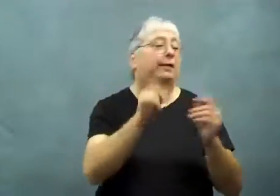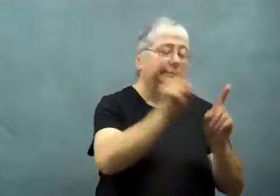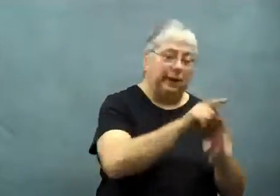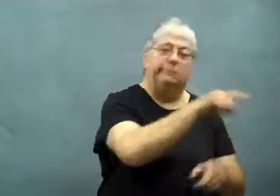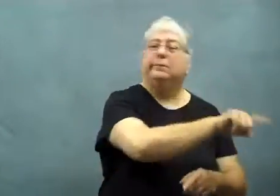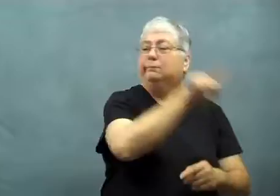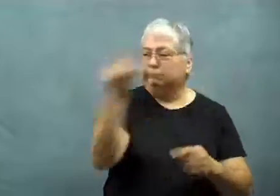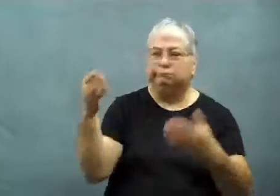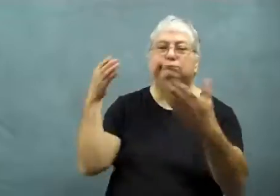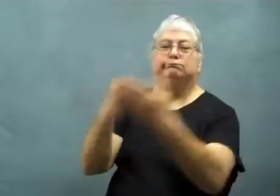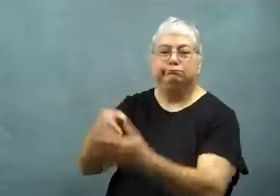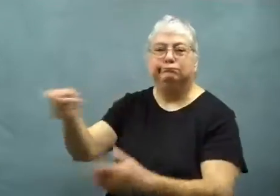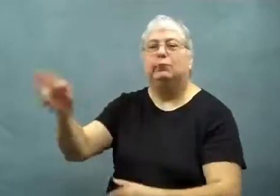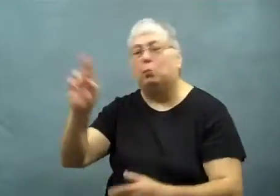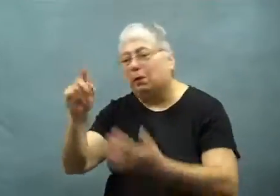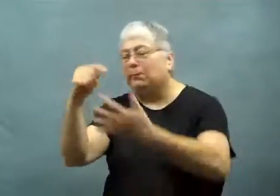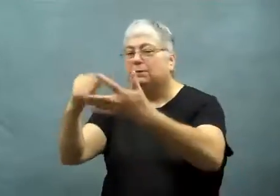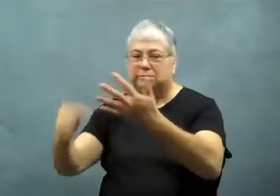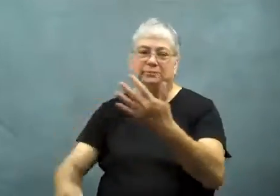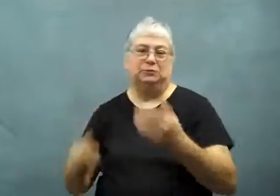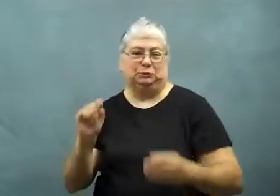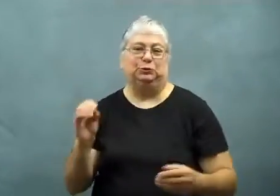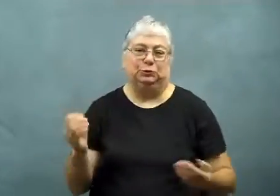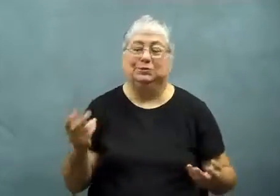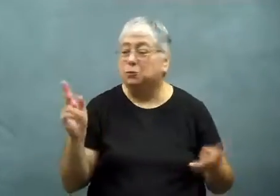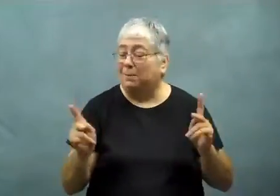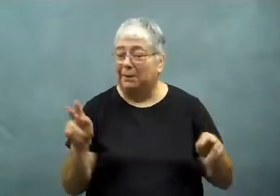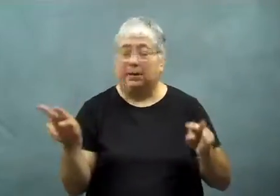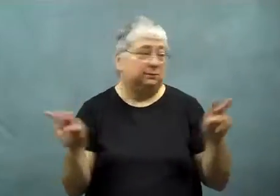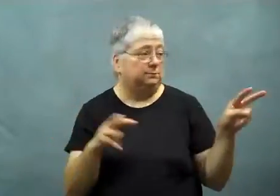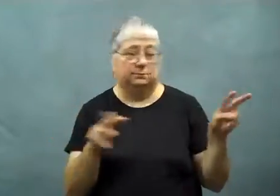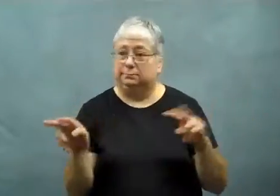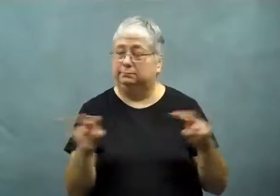The Democrats are doing the same against the Republicans.